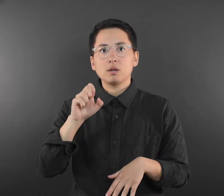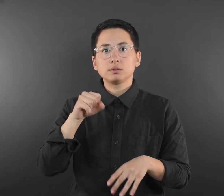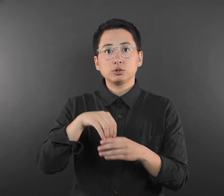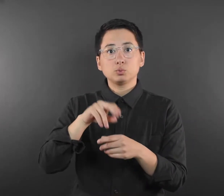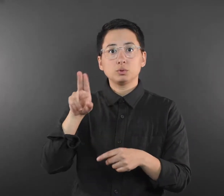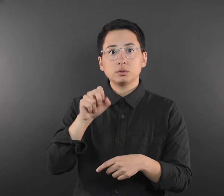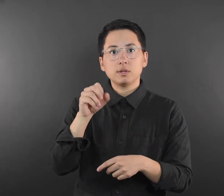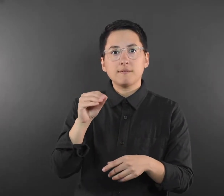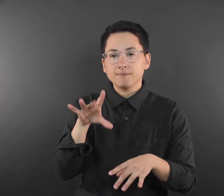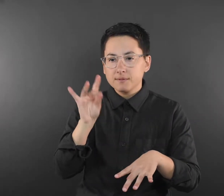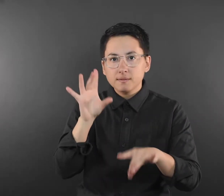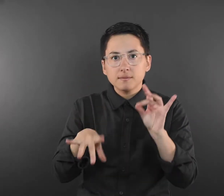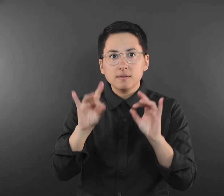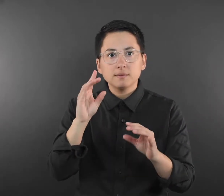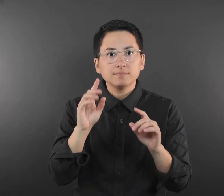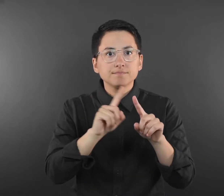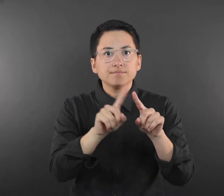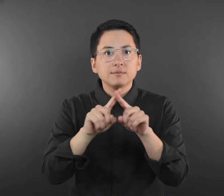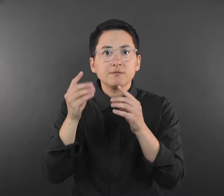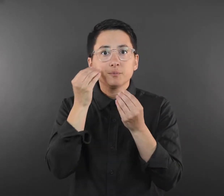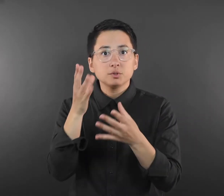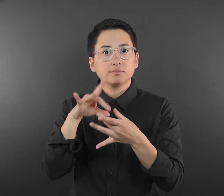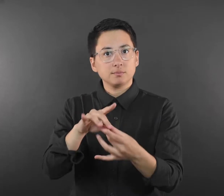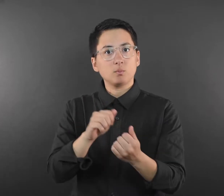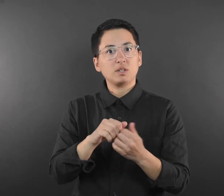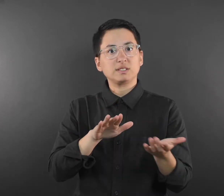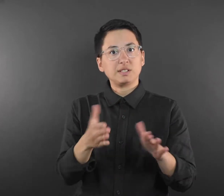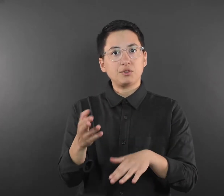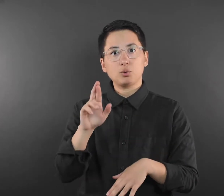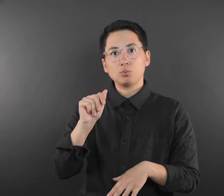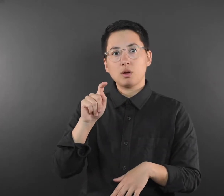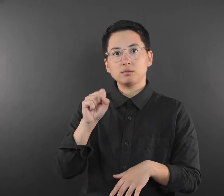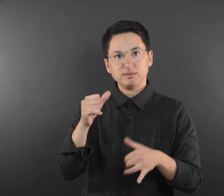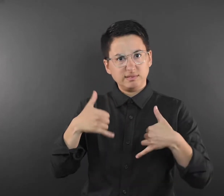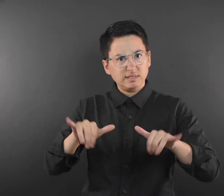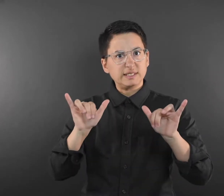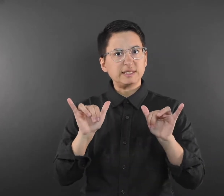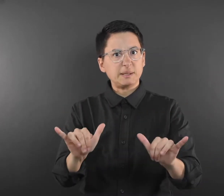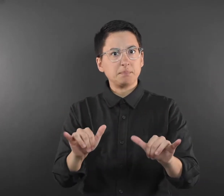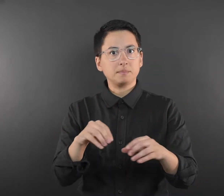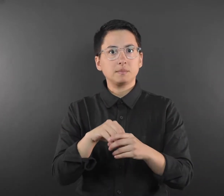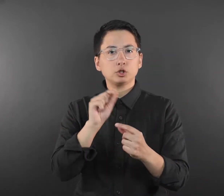find that differences in death rates still remain between certain racial and ethnic minority groups.